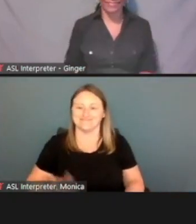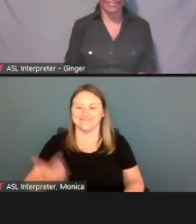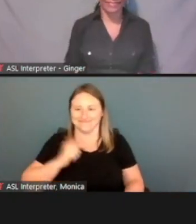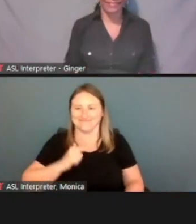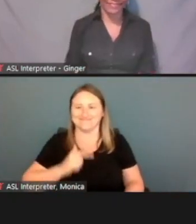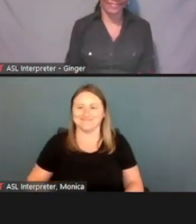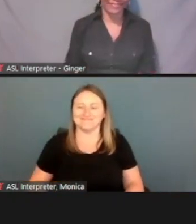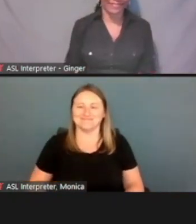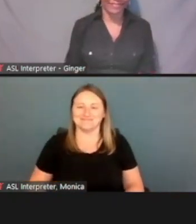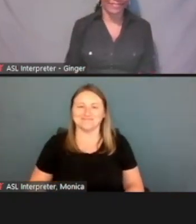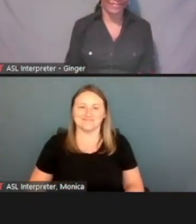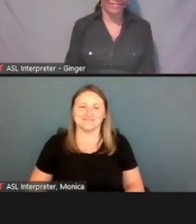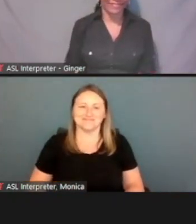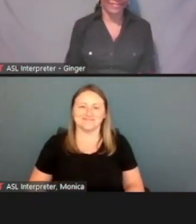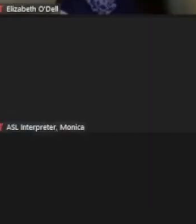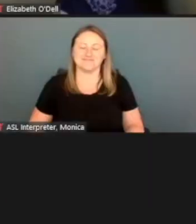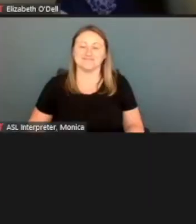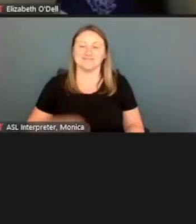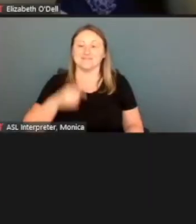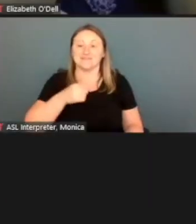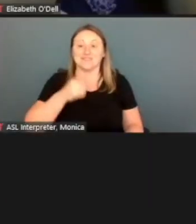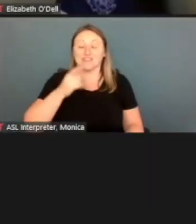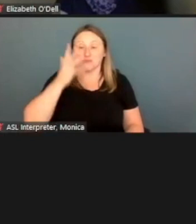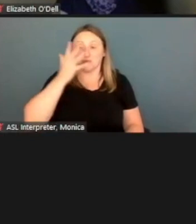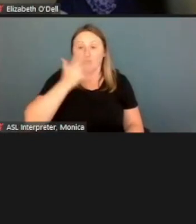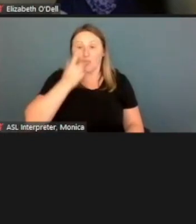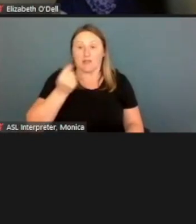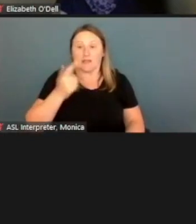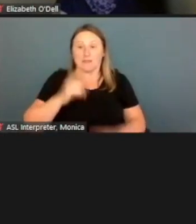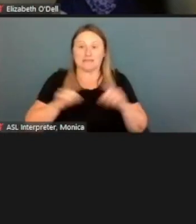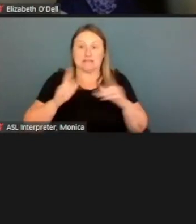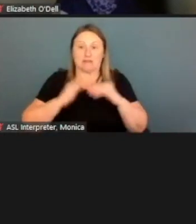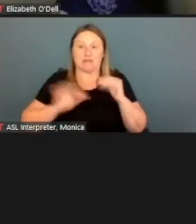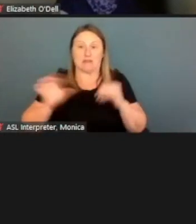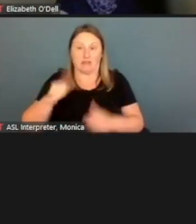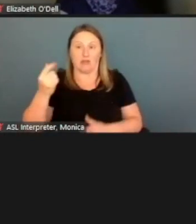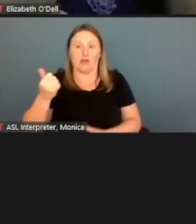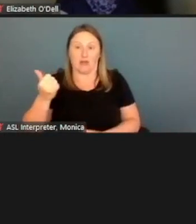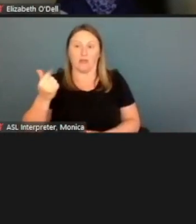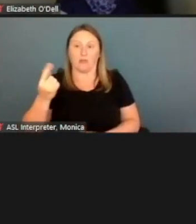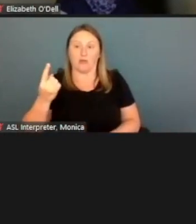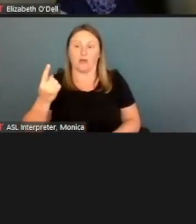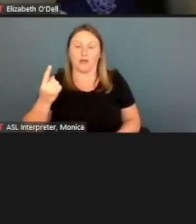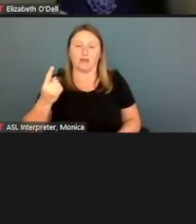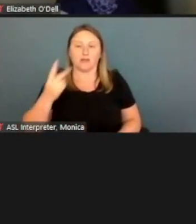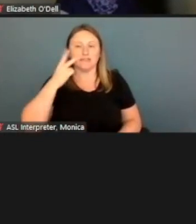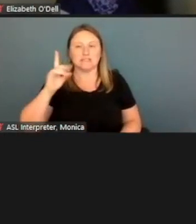So, this one will look a little bit different than the other one. When you look at the dashboard here,